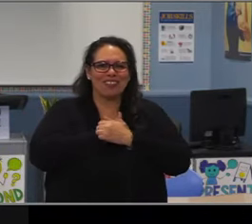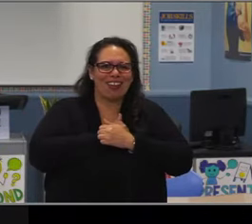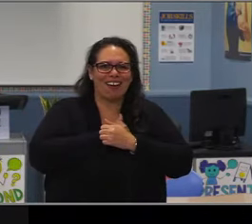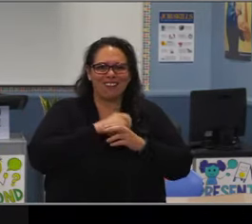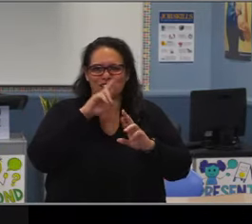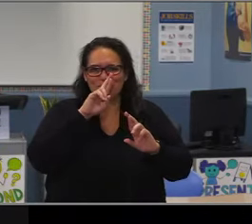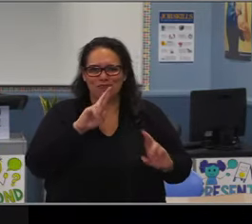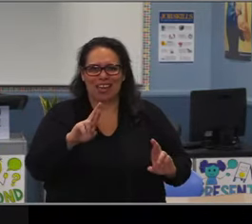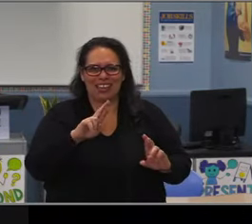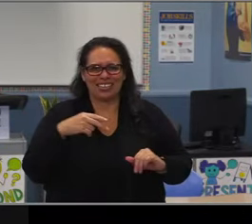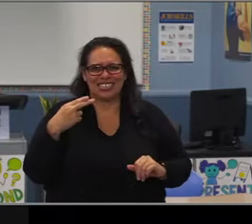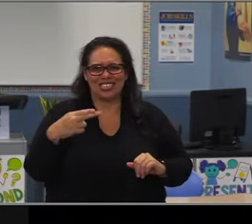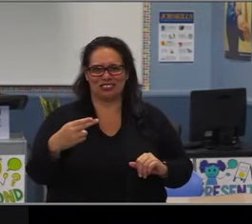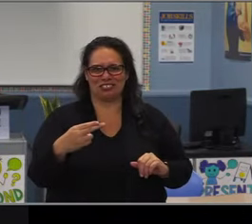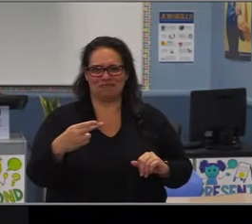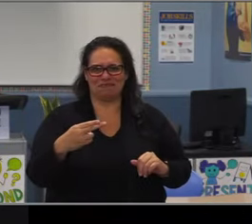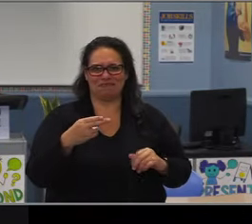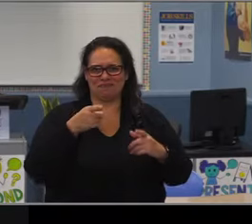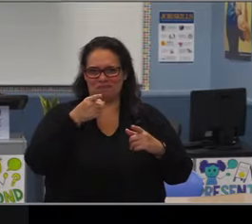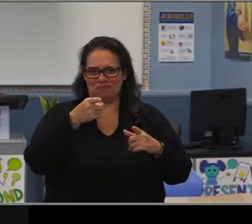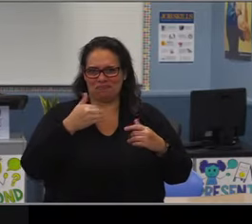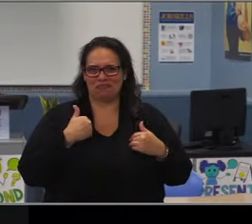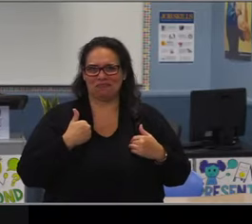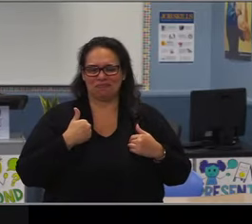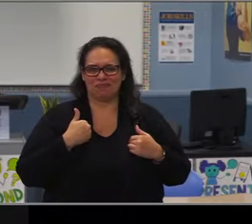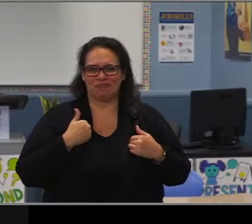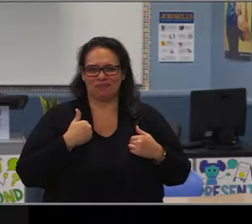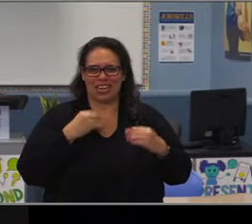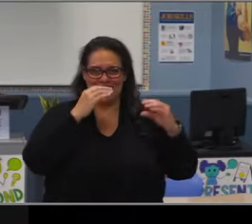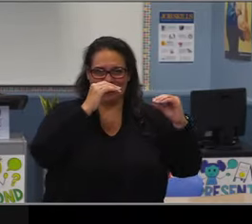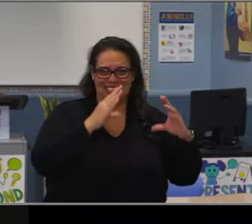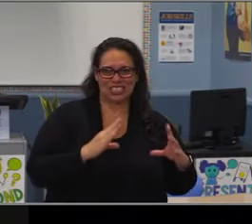at Wilson High School in the 1970s, I just loved that part.